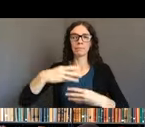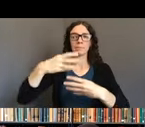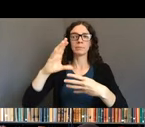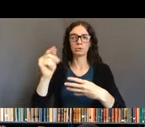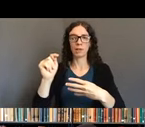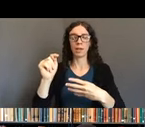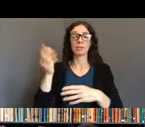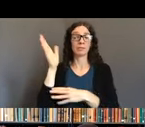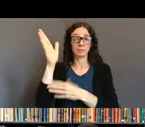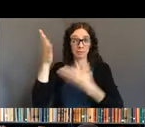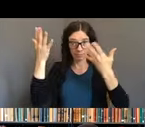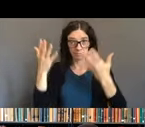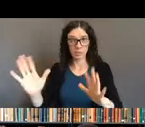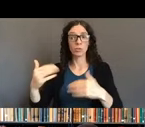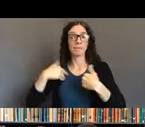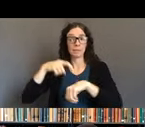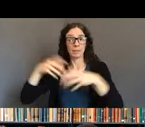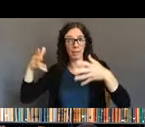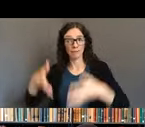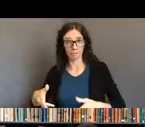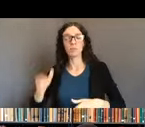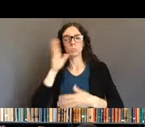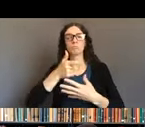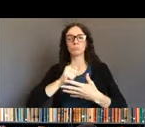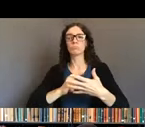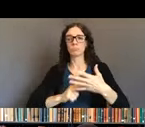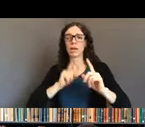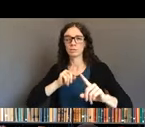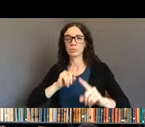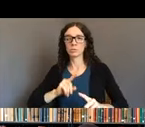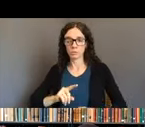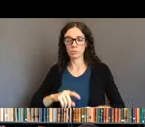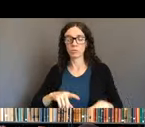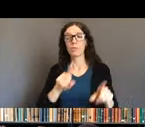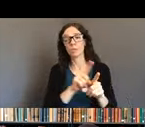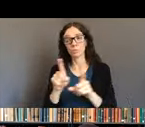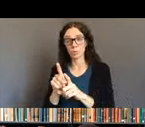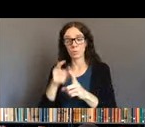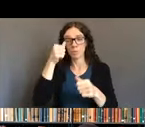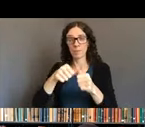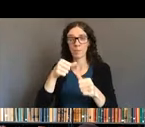And then, of course, we ask that you take part in the evaluation poll at the end of the webinar.